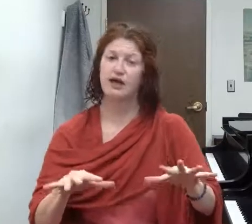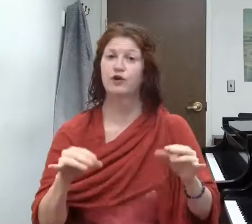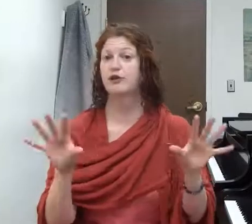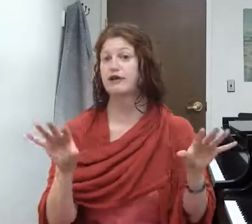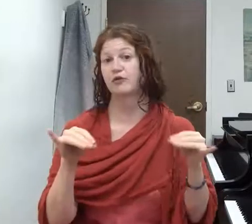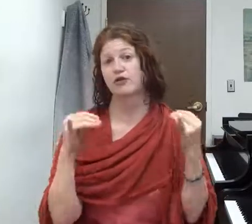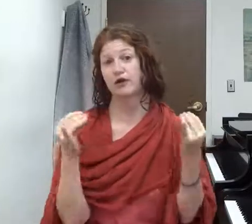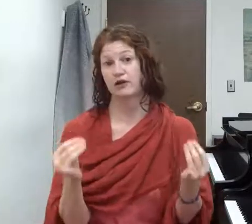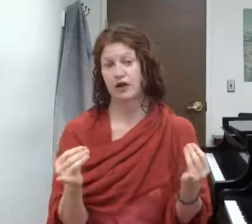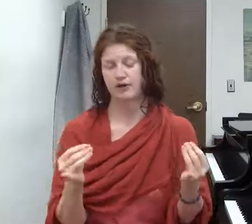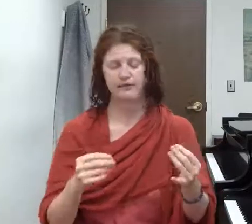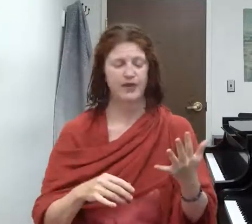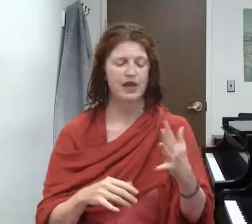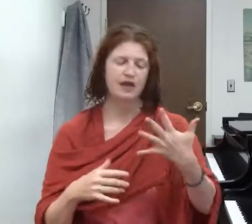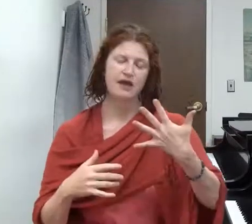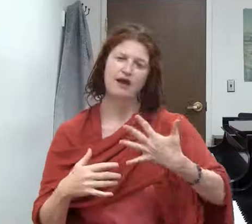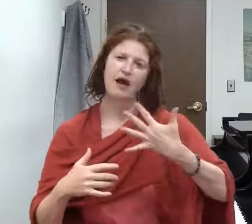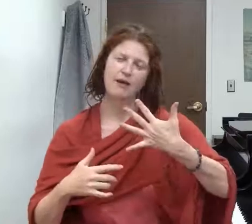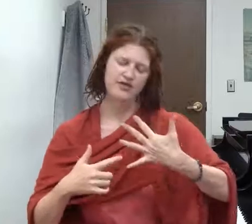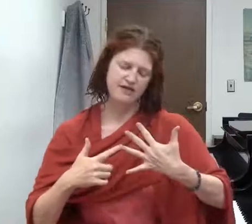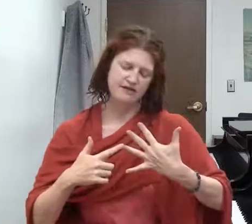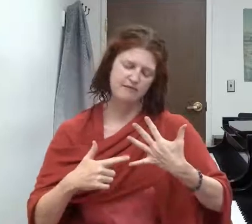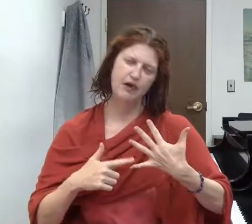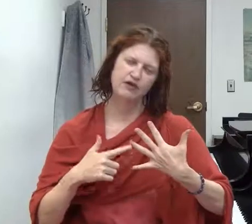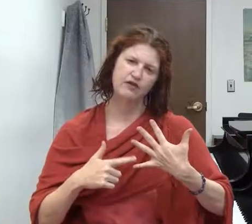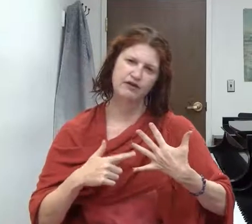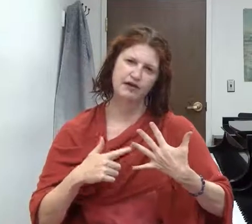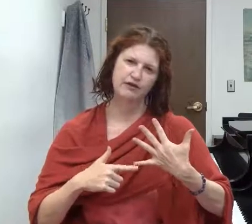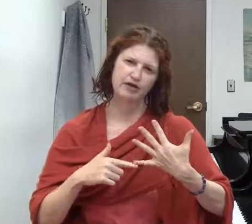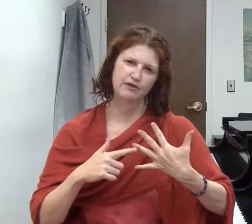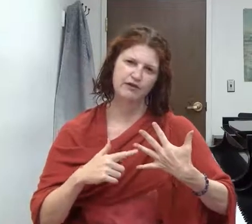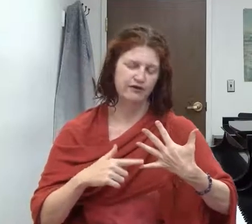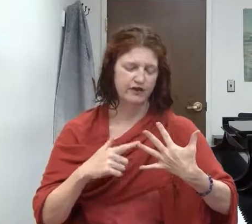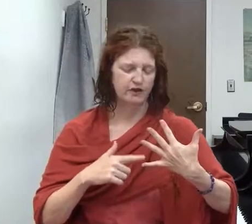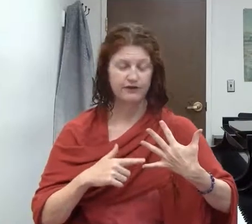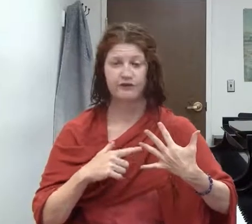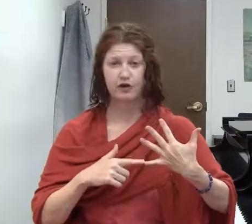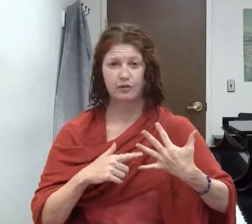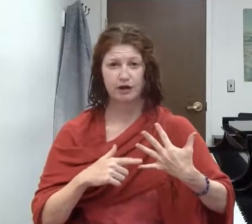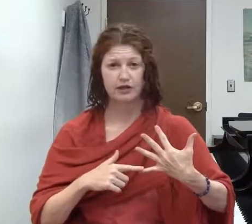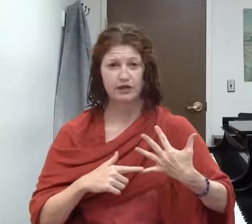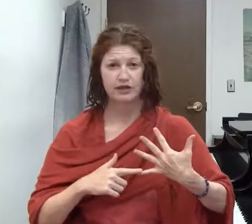what's possible with a one-eared llama, this is about as far as i can stretch my fourth finger and fifth finger apart.